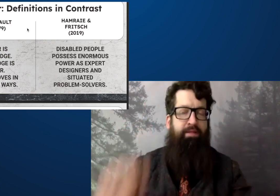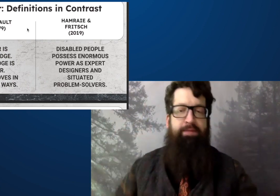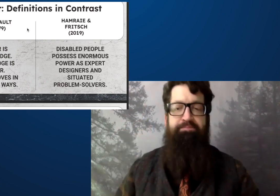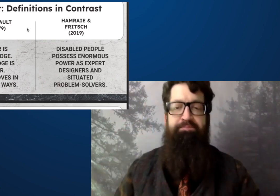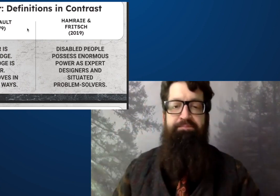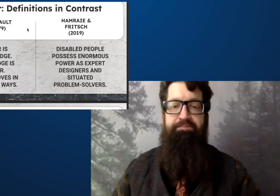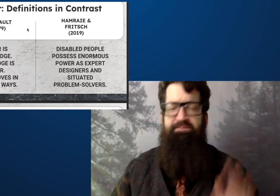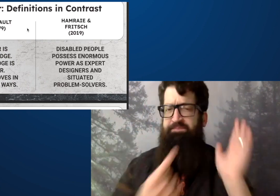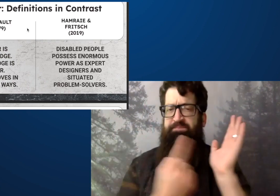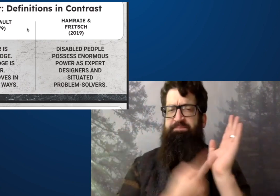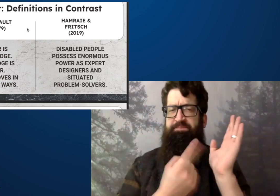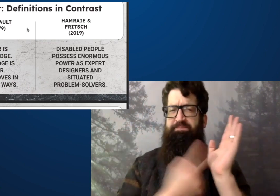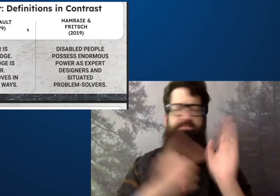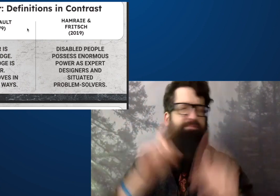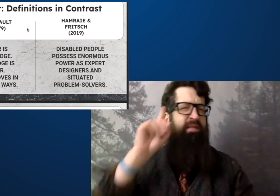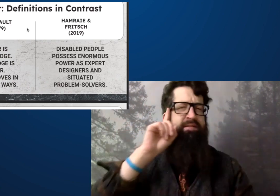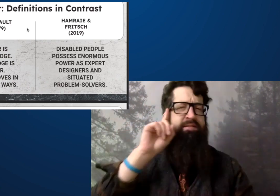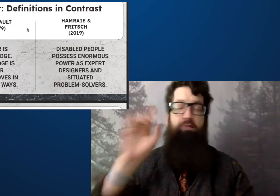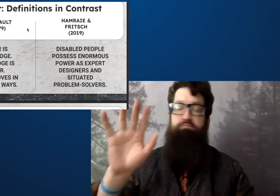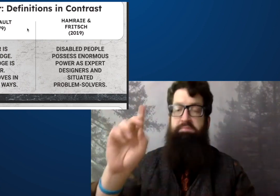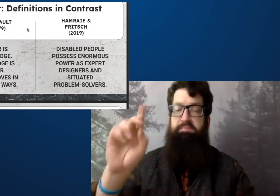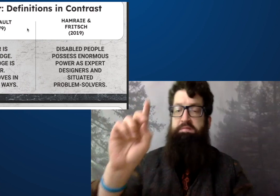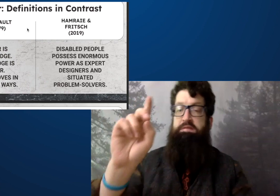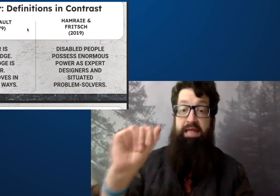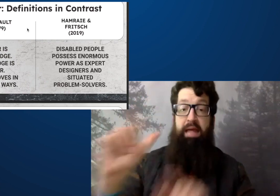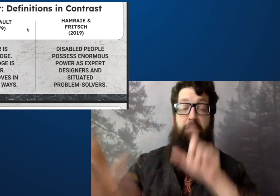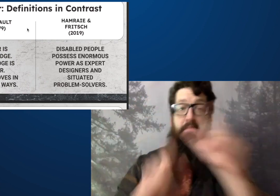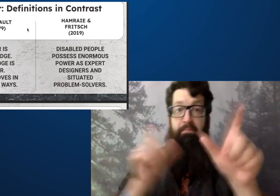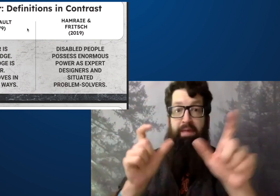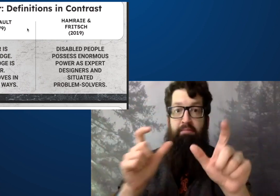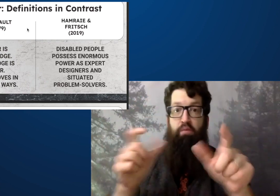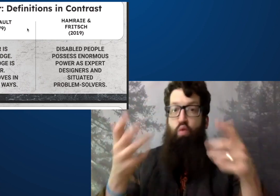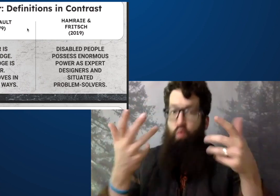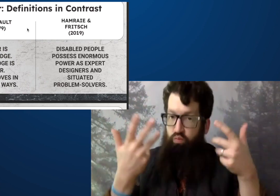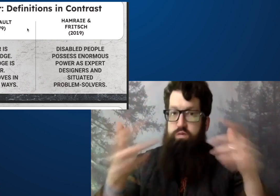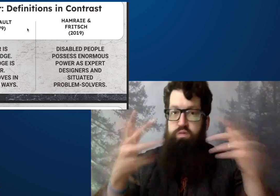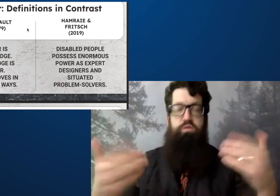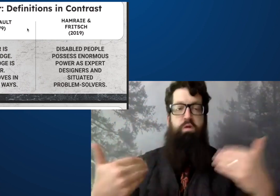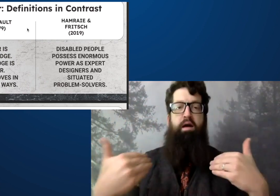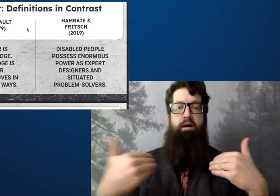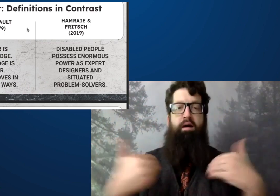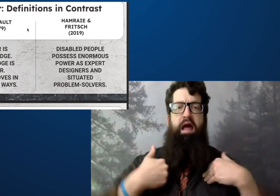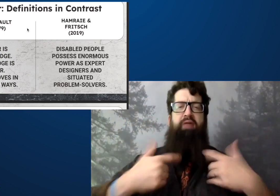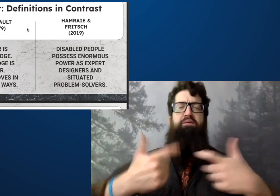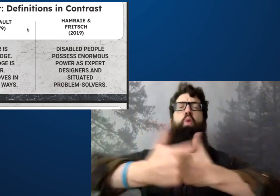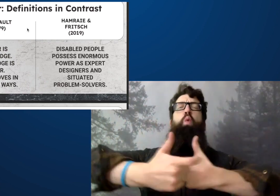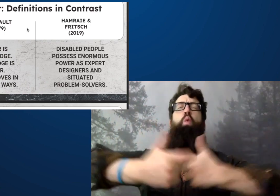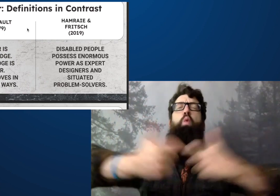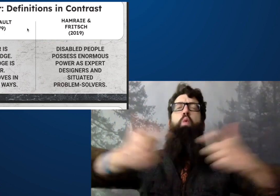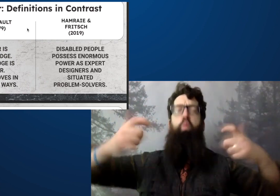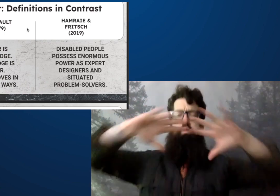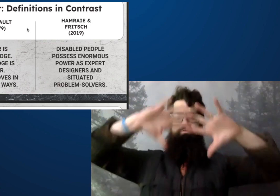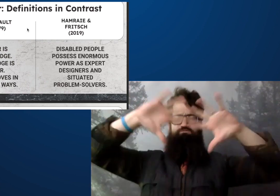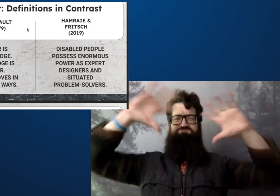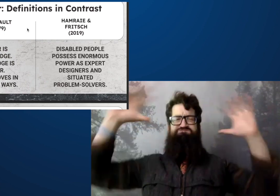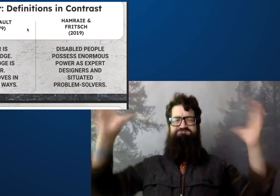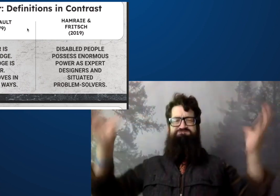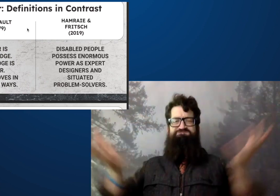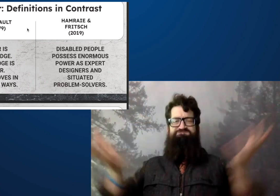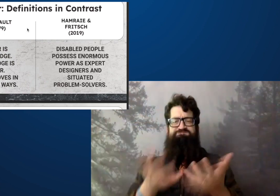They focus on disabilities, sorry, not deaf. Disabled people possess enormous,